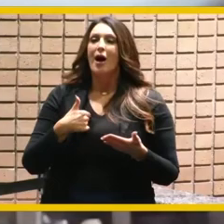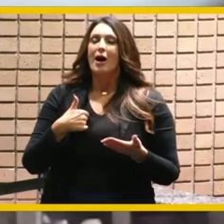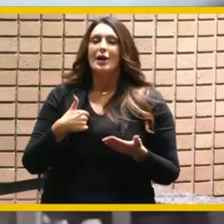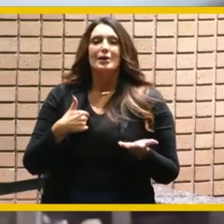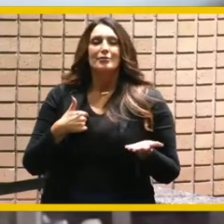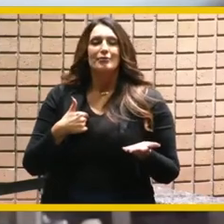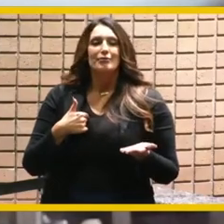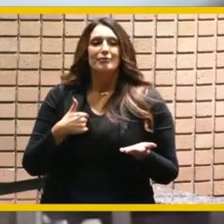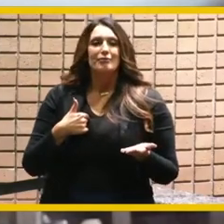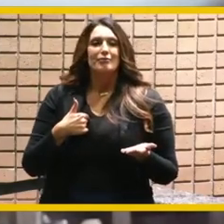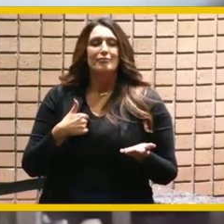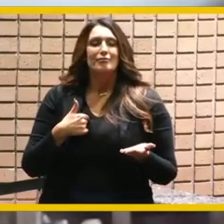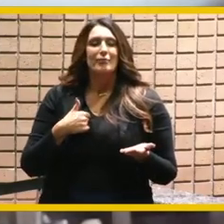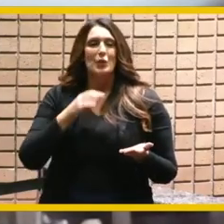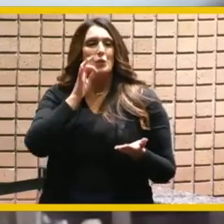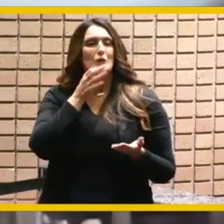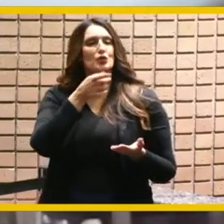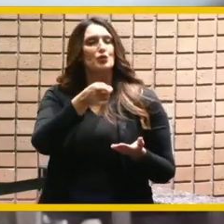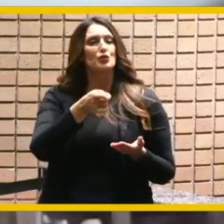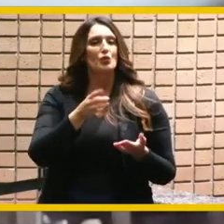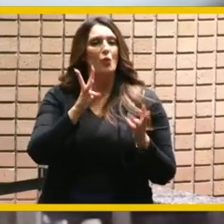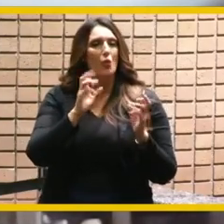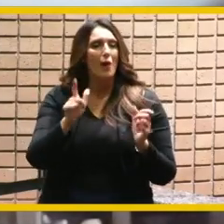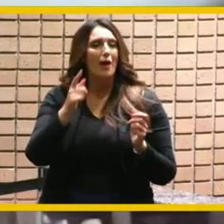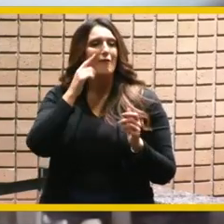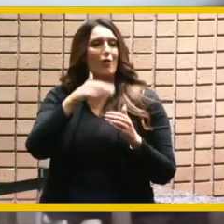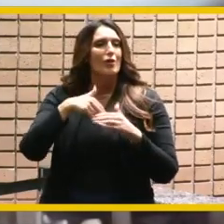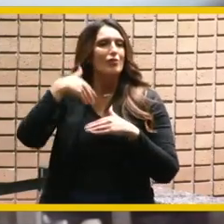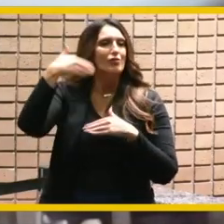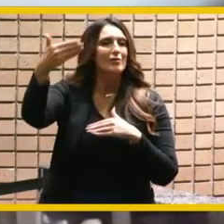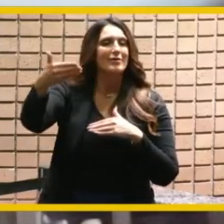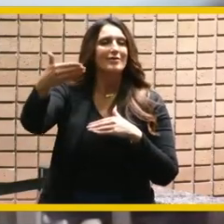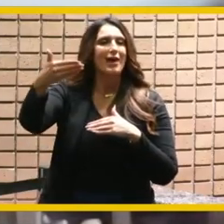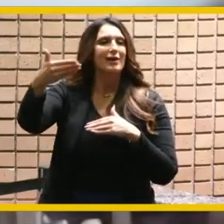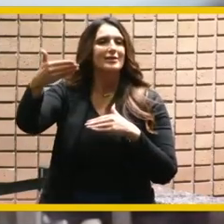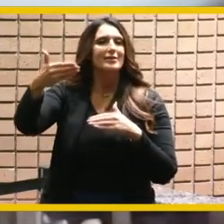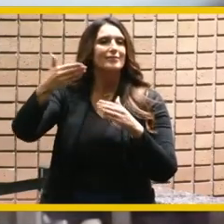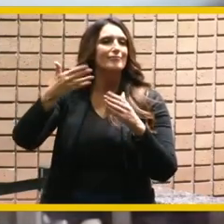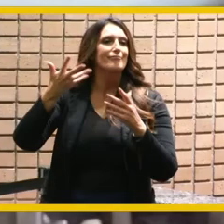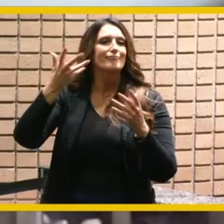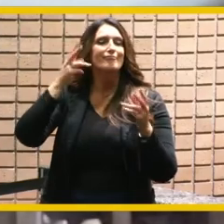a great next chapter as you go on with path of life to serve the homeless in our